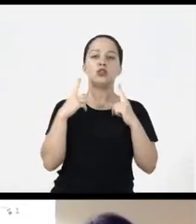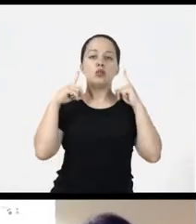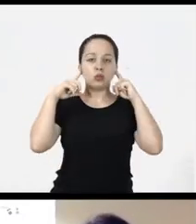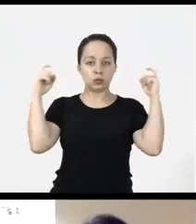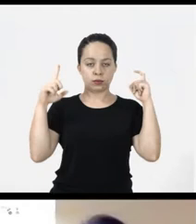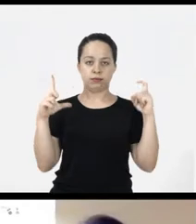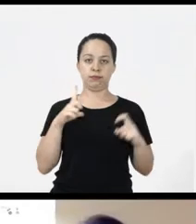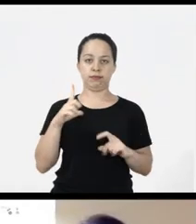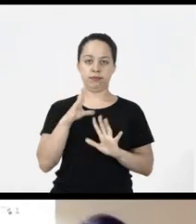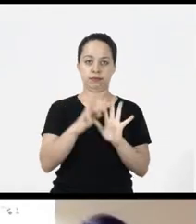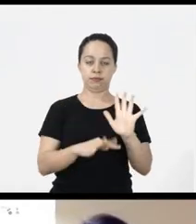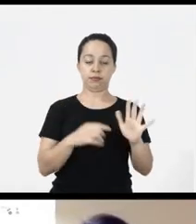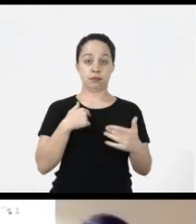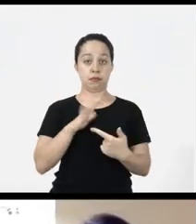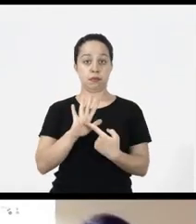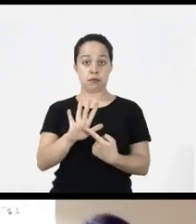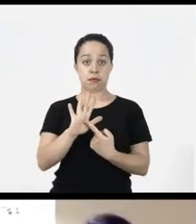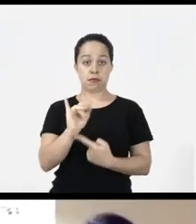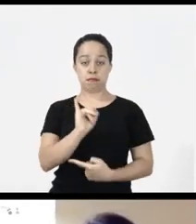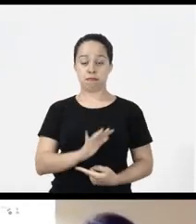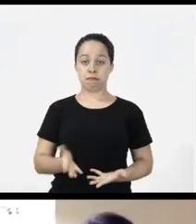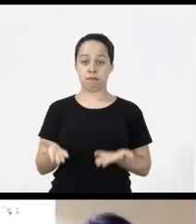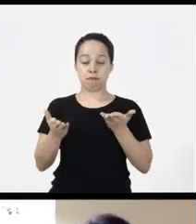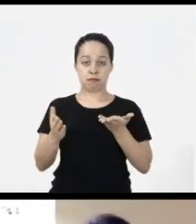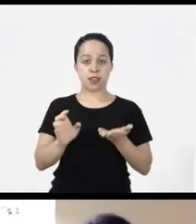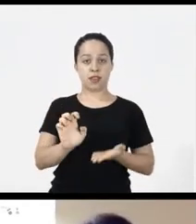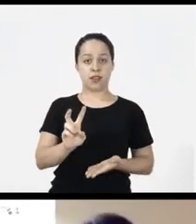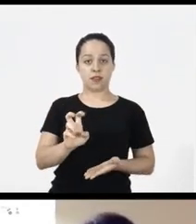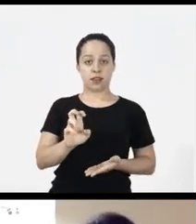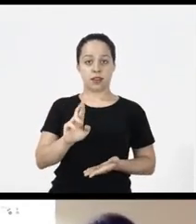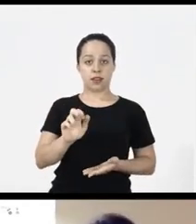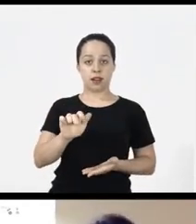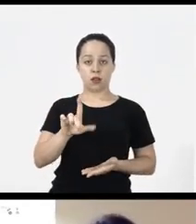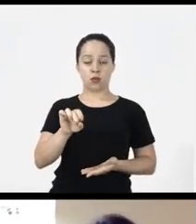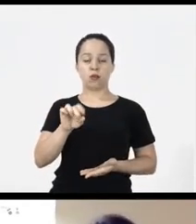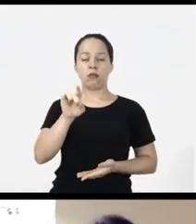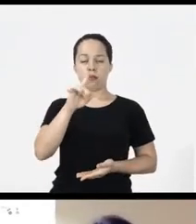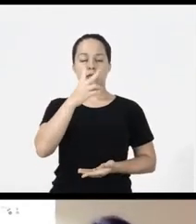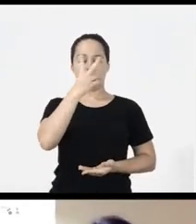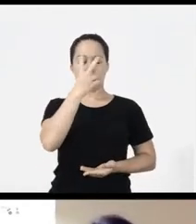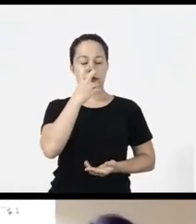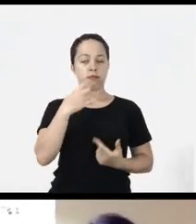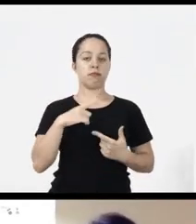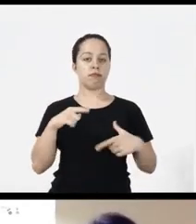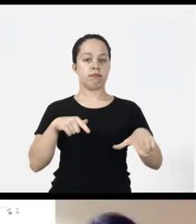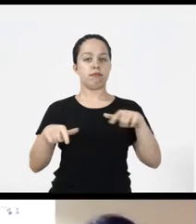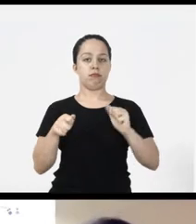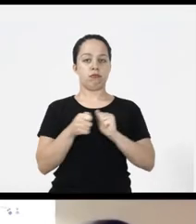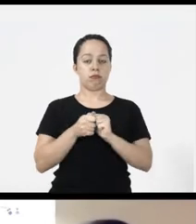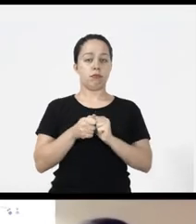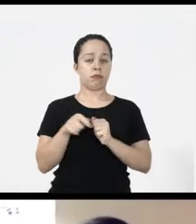present. I am presenting an image of my colleague Everaldo he is blind, and he is using the computer